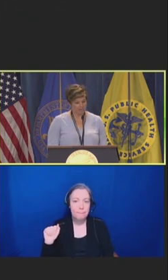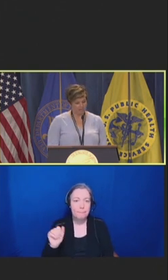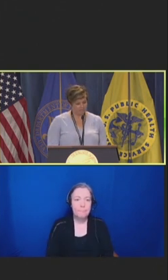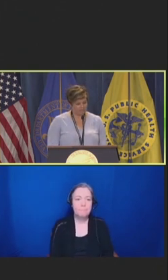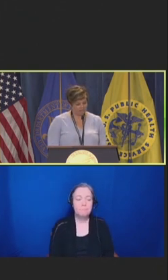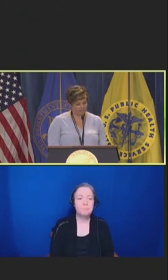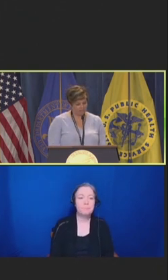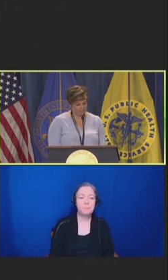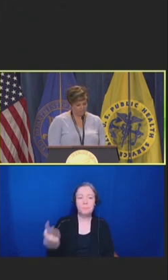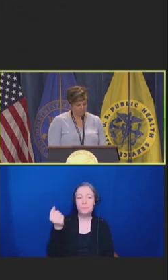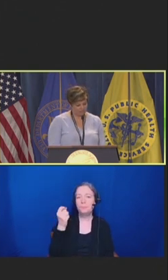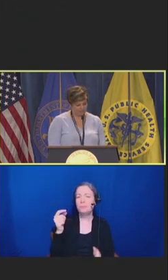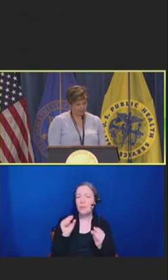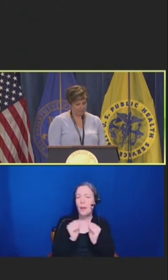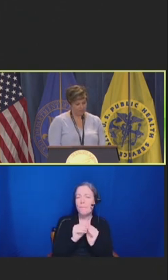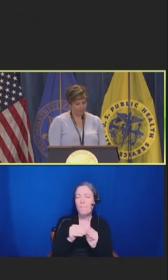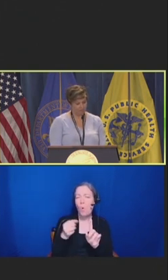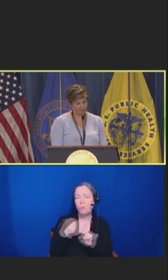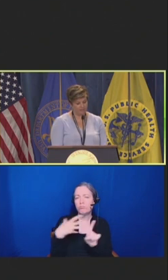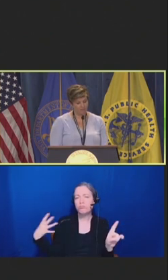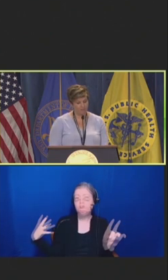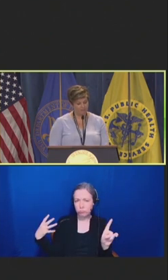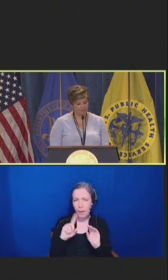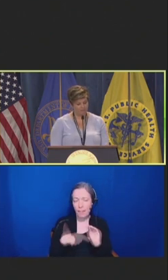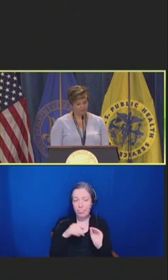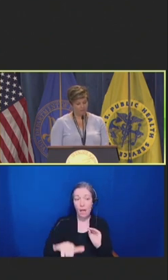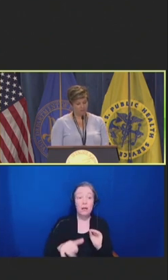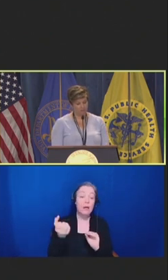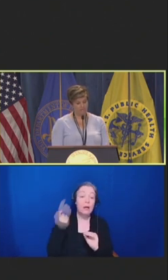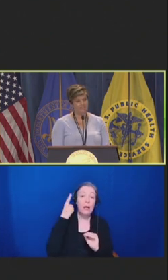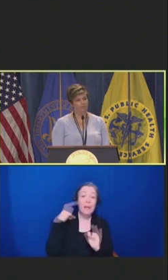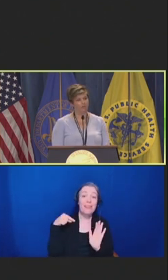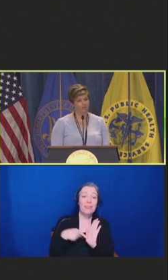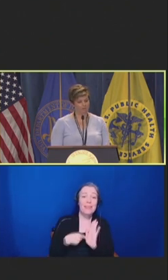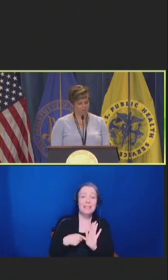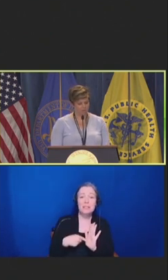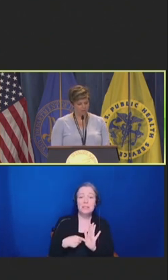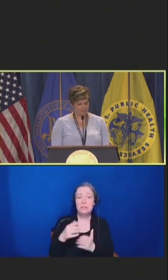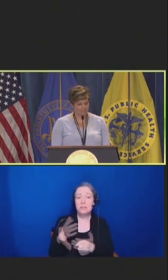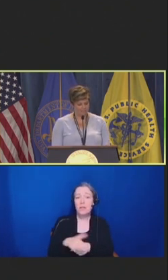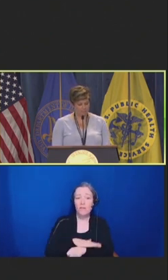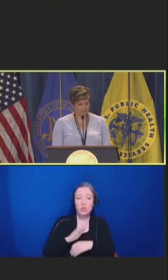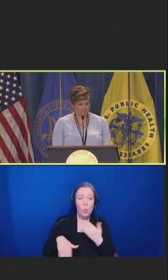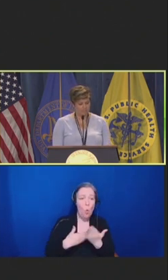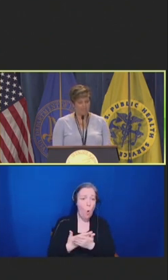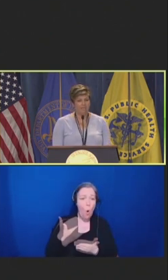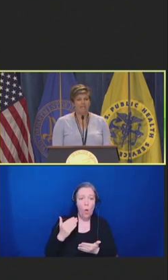And to dive a little bit deeper, the provision covers all ACIP recommended adult vaccinations.